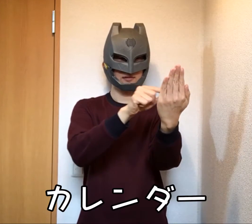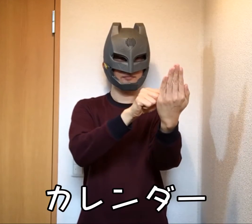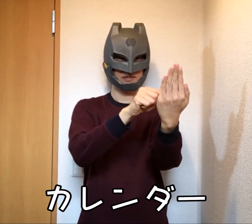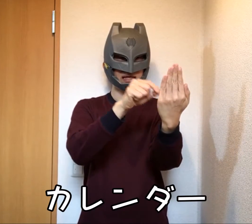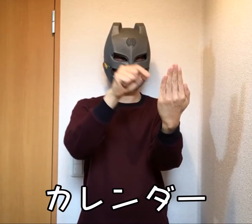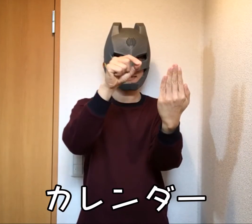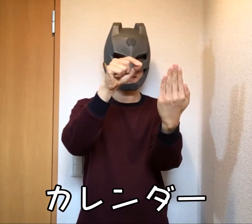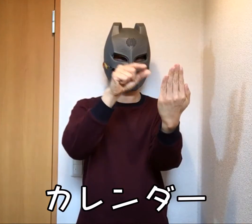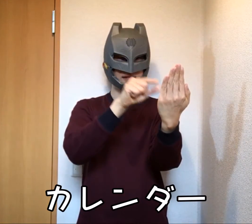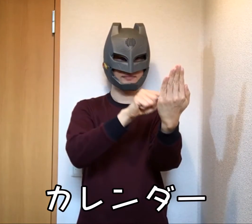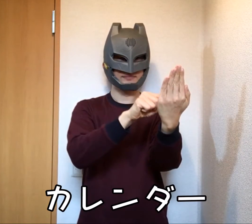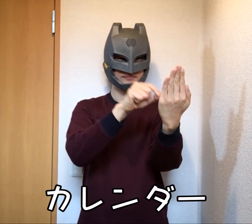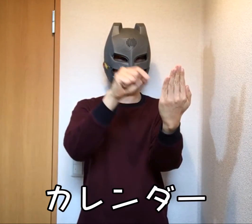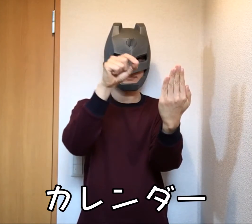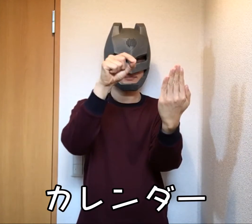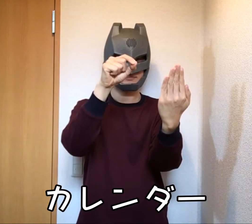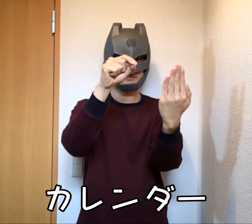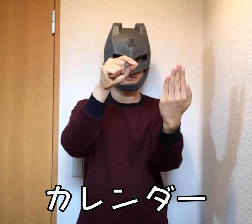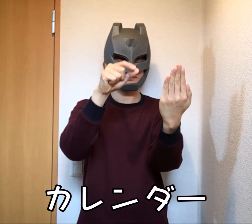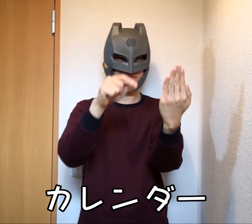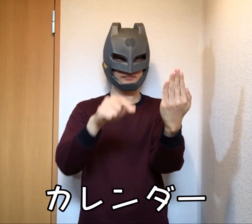Calendar